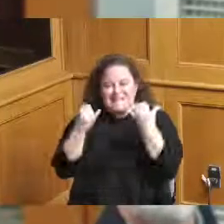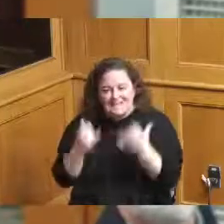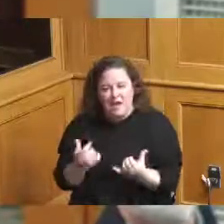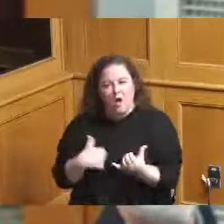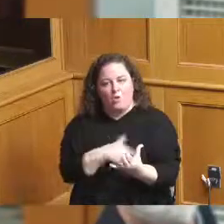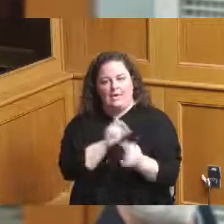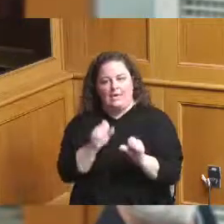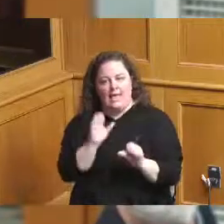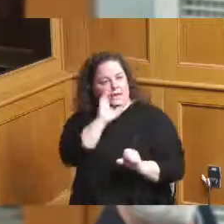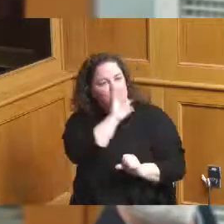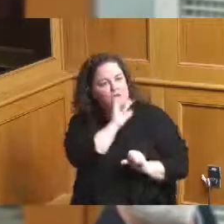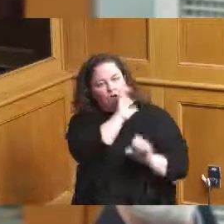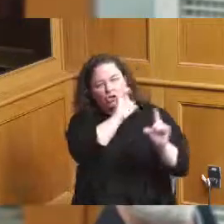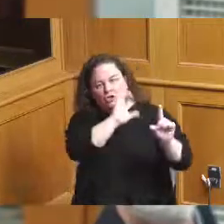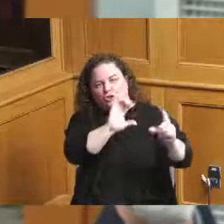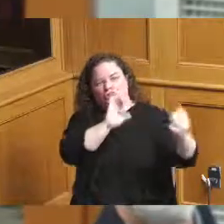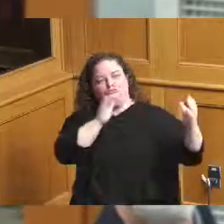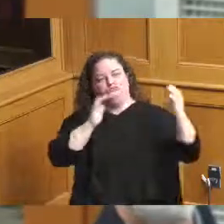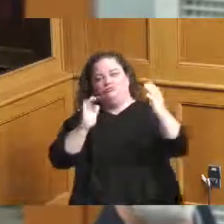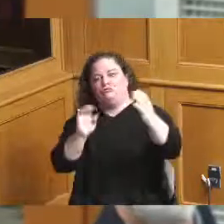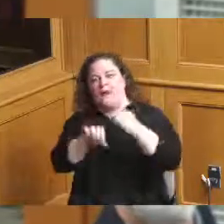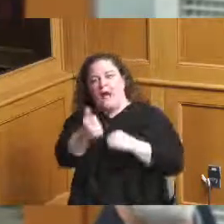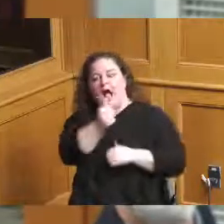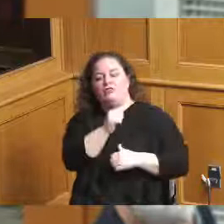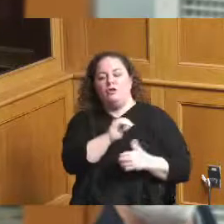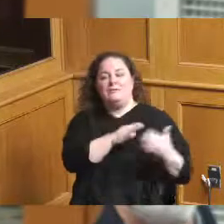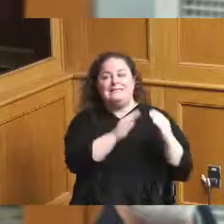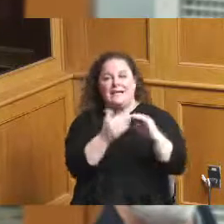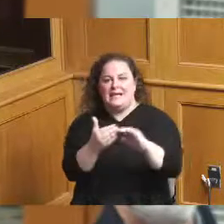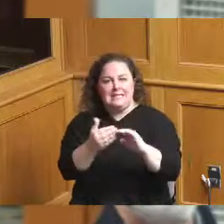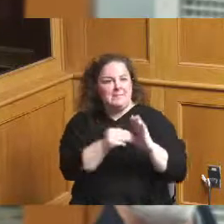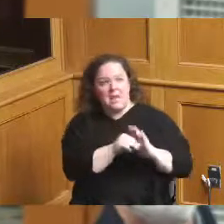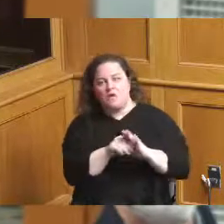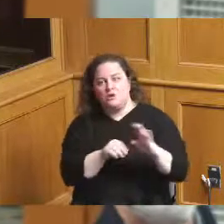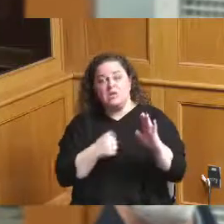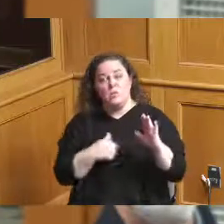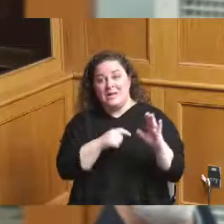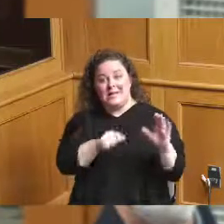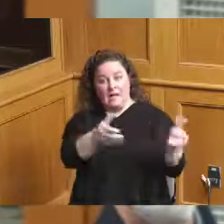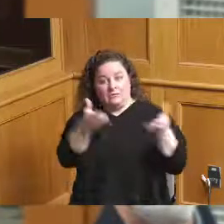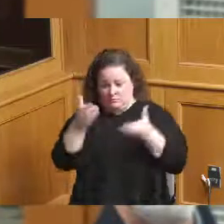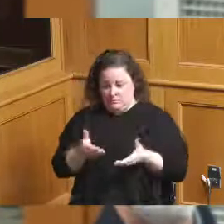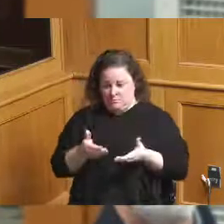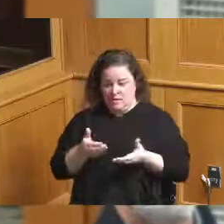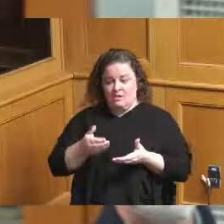the models of other cities and we can help create a plan that we bring back to you to decide if you